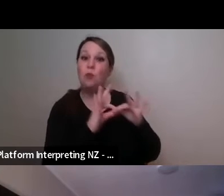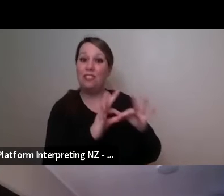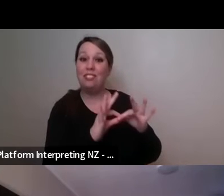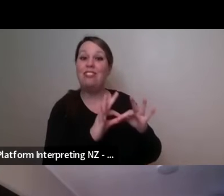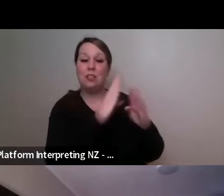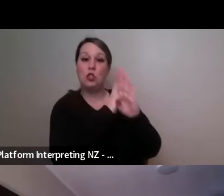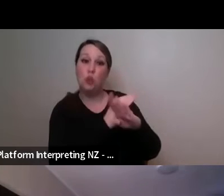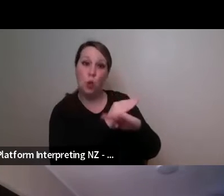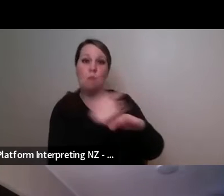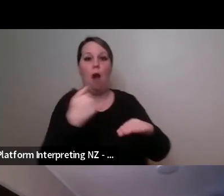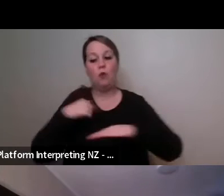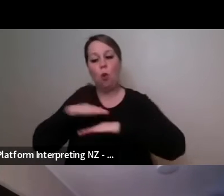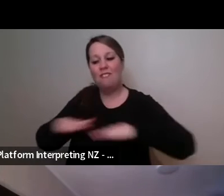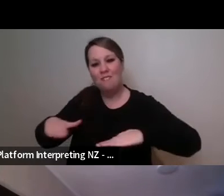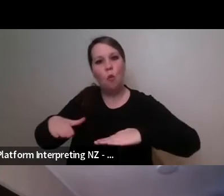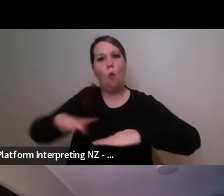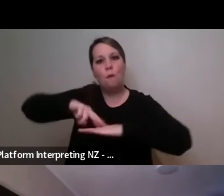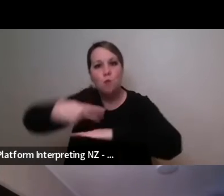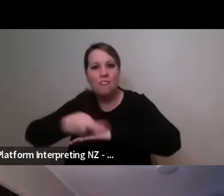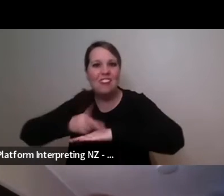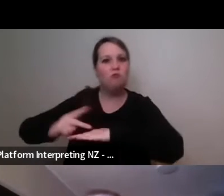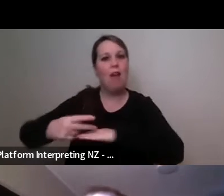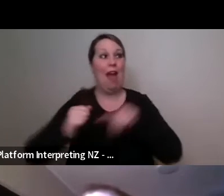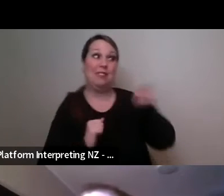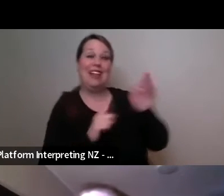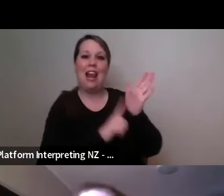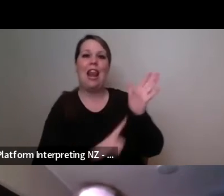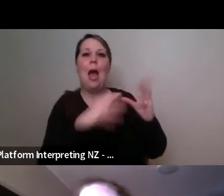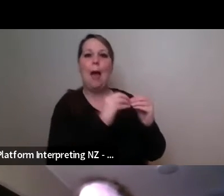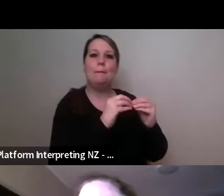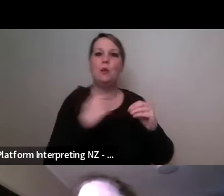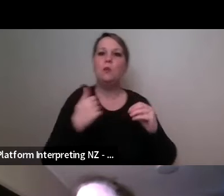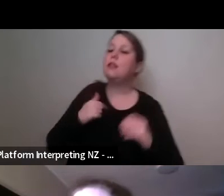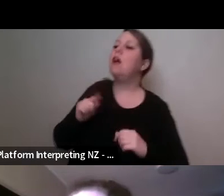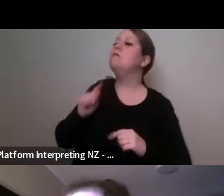giving me different tasks and um so I think it also enabled us as artists which we're really